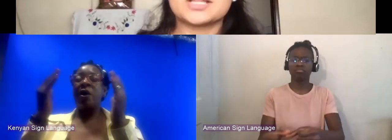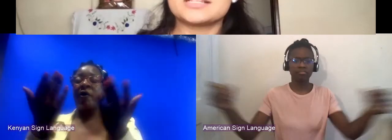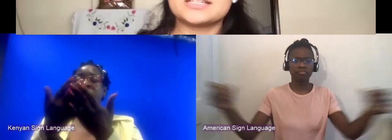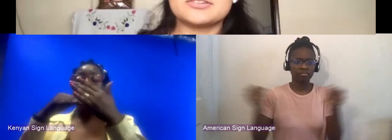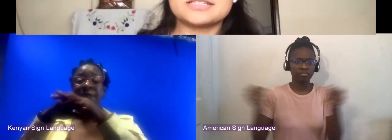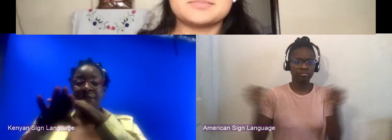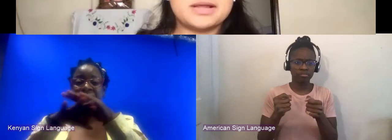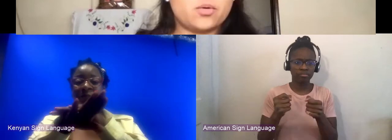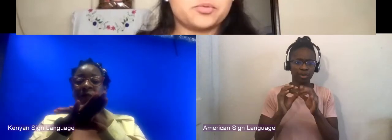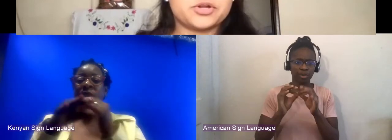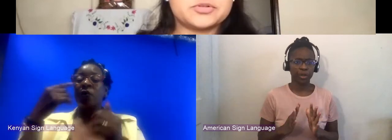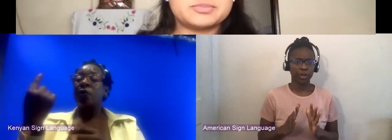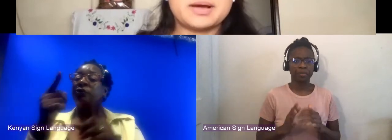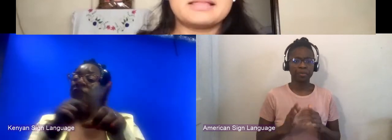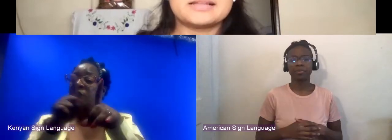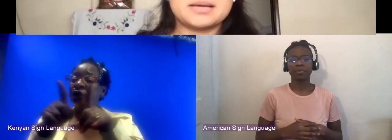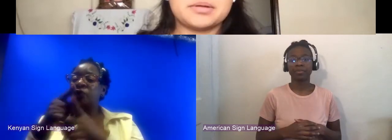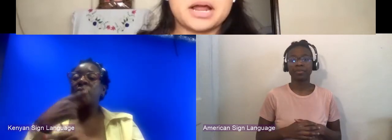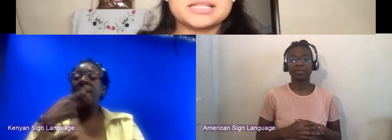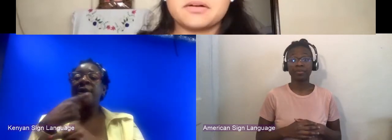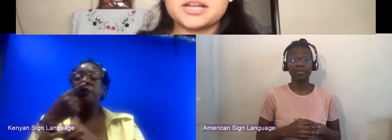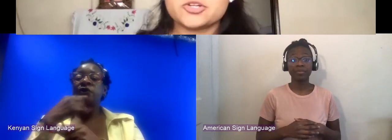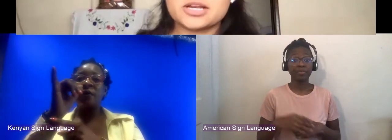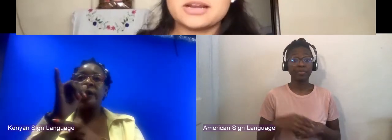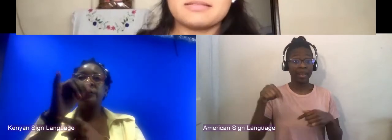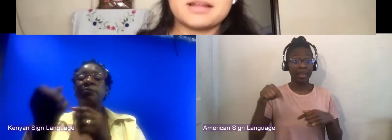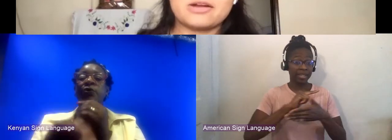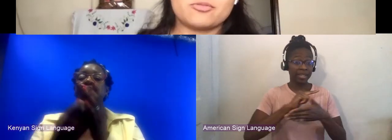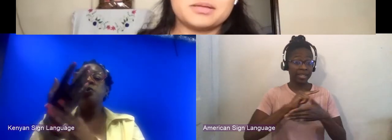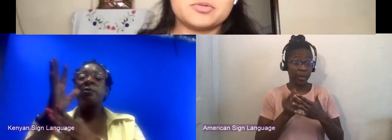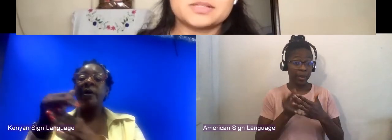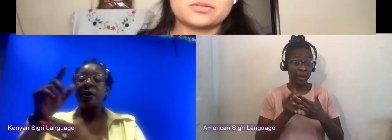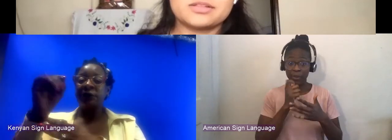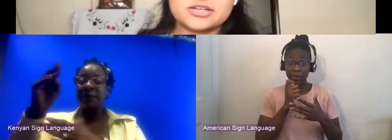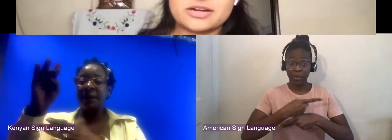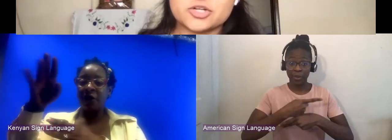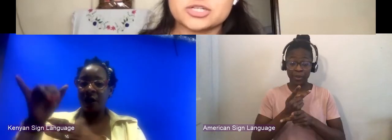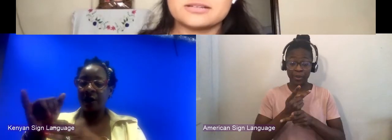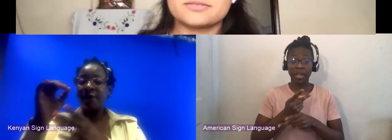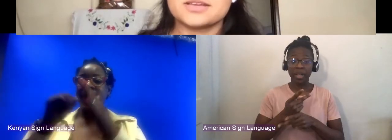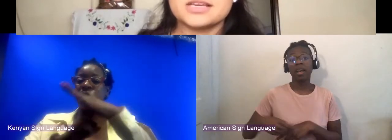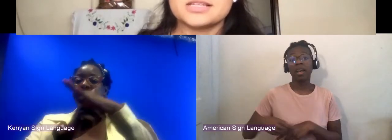that the series is being co-produced by the Tebere Arts Foundation and the Nairobi Musical Theater Initiative.